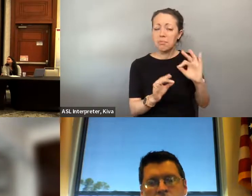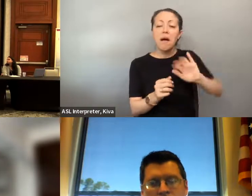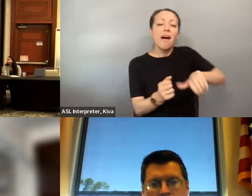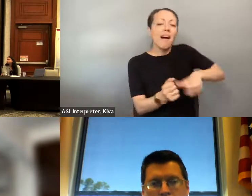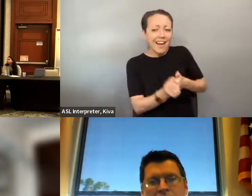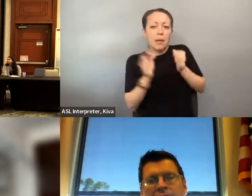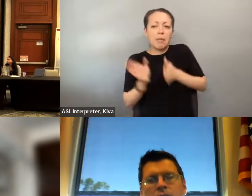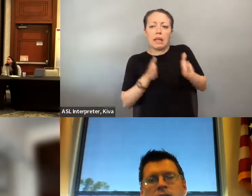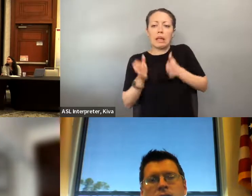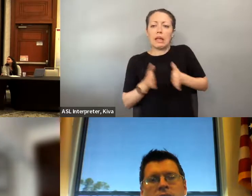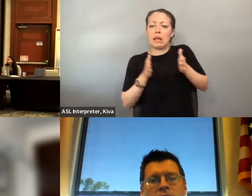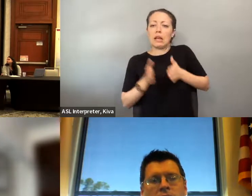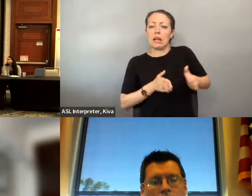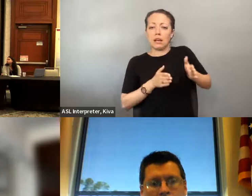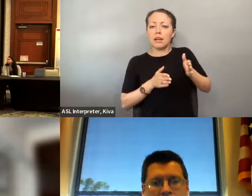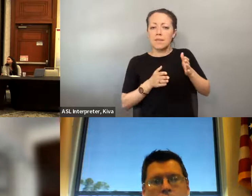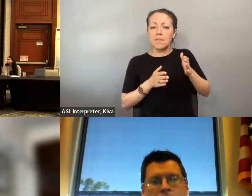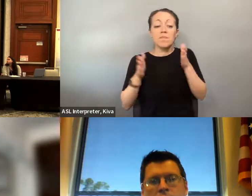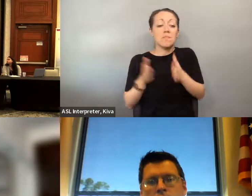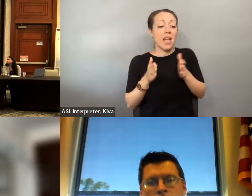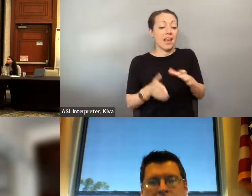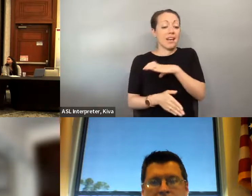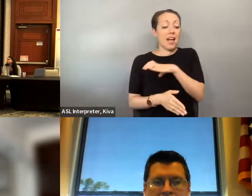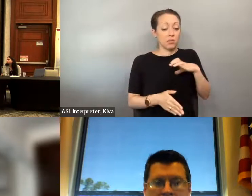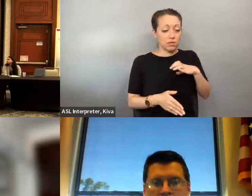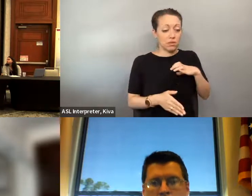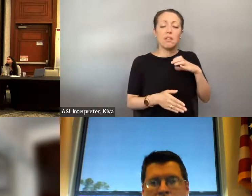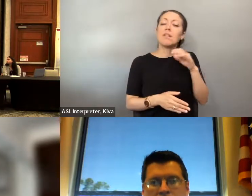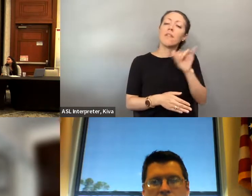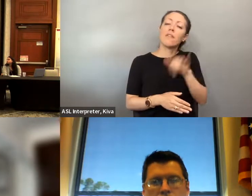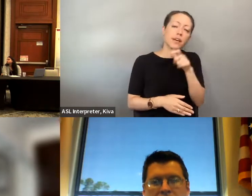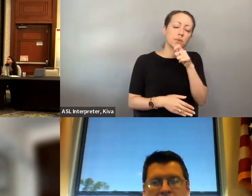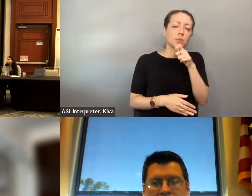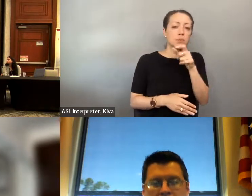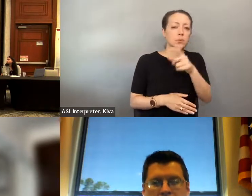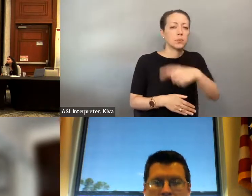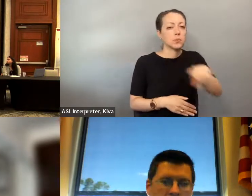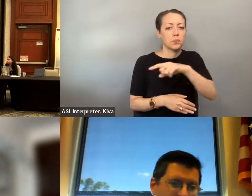on the other side of the transit world beyond just the other side of the transit world beyond just the physical service is the planning process. physical service is the planning process. So your